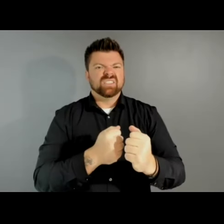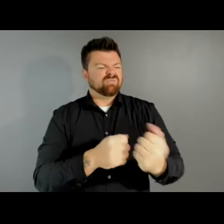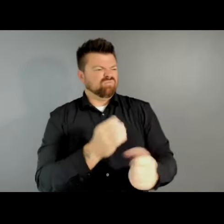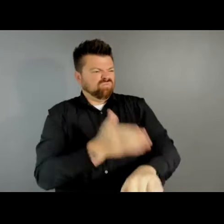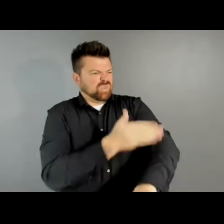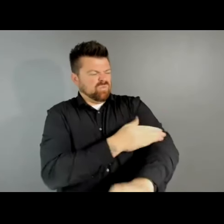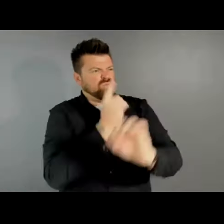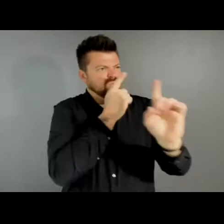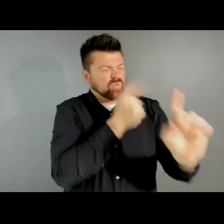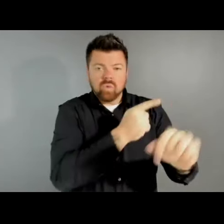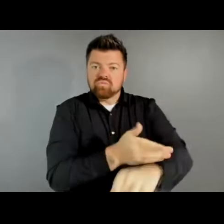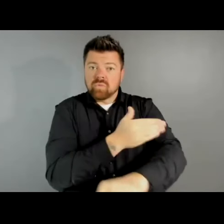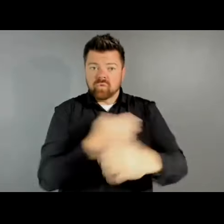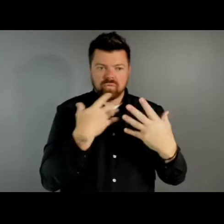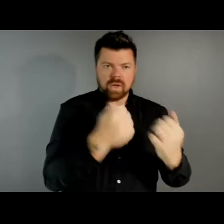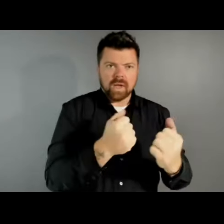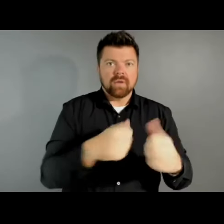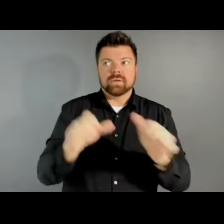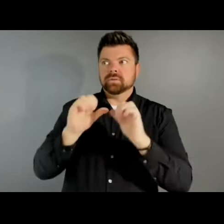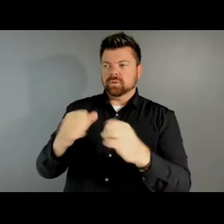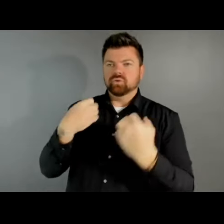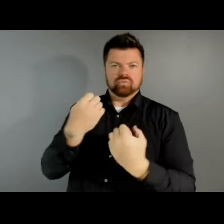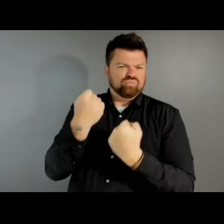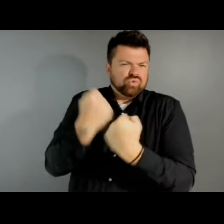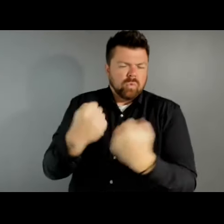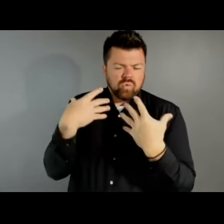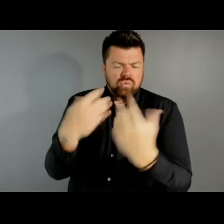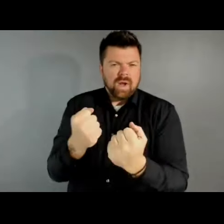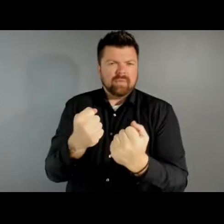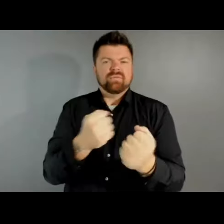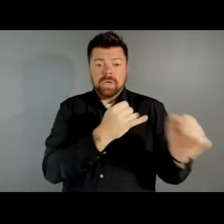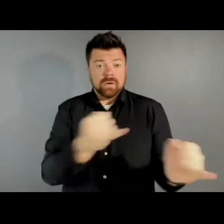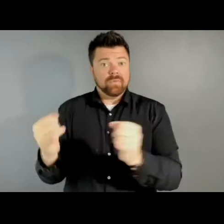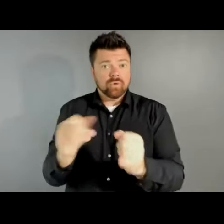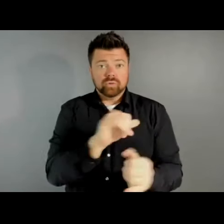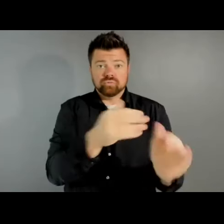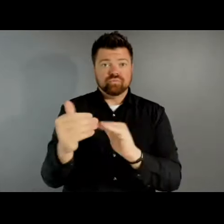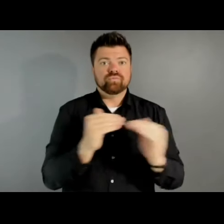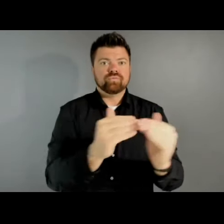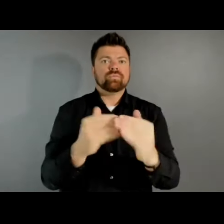wellbeing of individuals and communities. A new capacity and network building initiative,